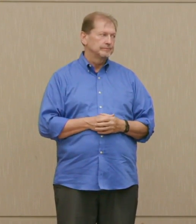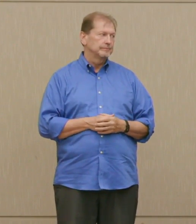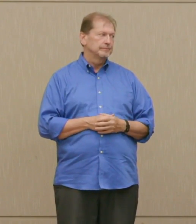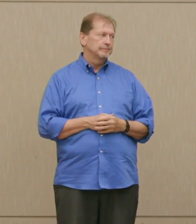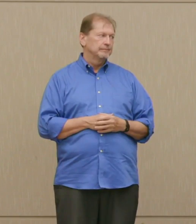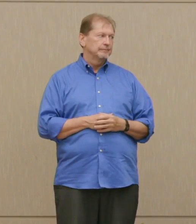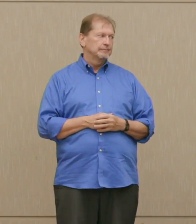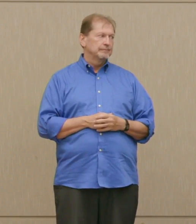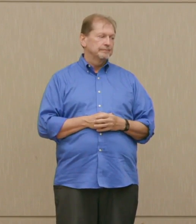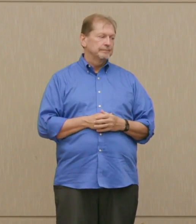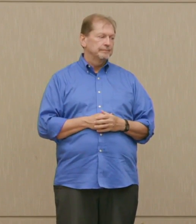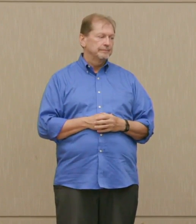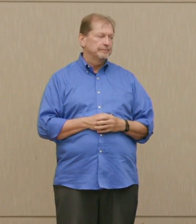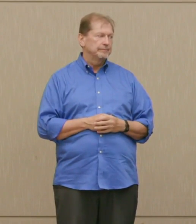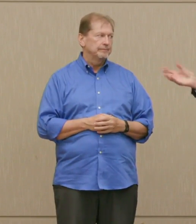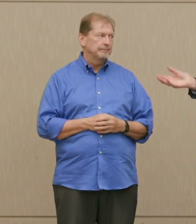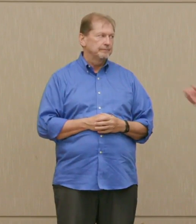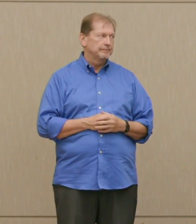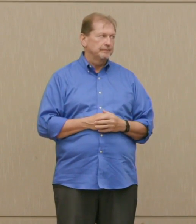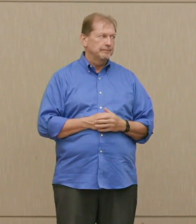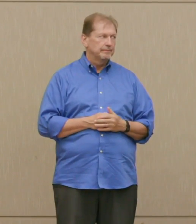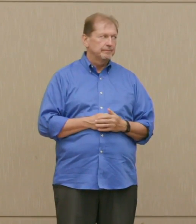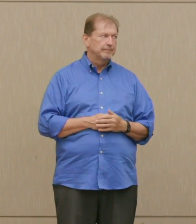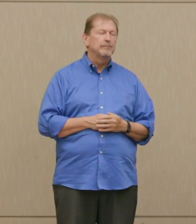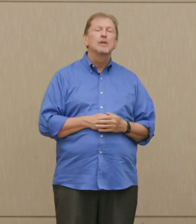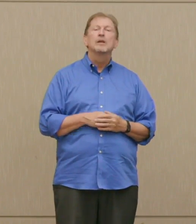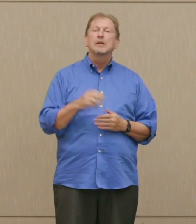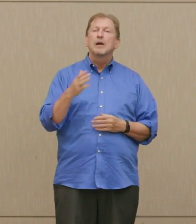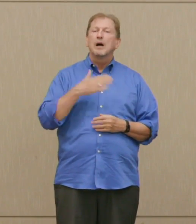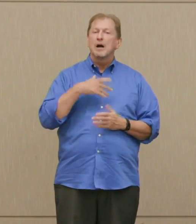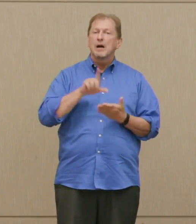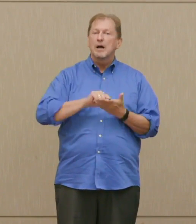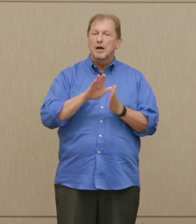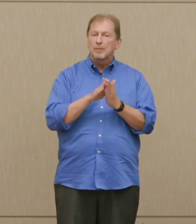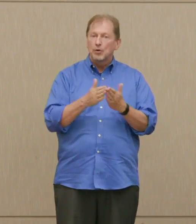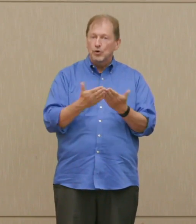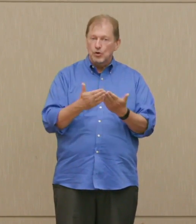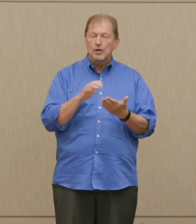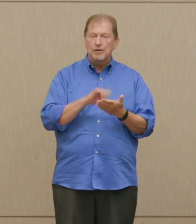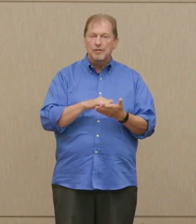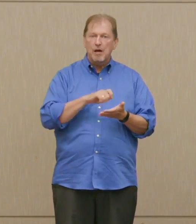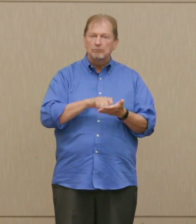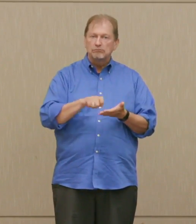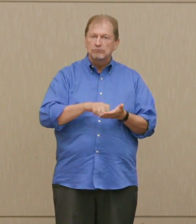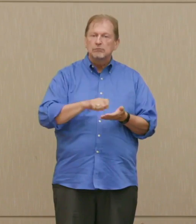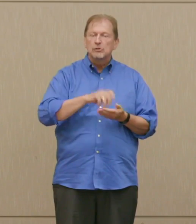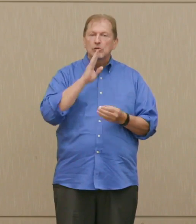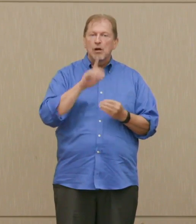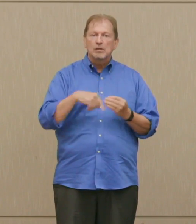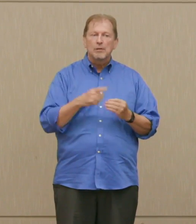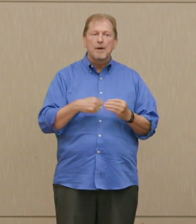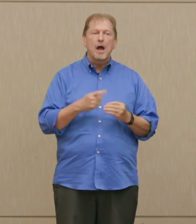In past, one thing in my book of course is that in contrast to what the public then believed